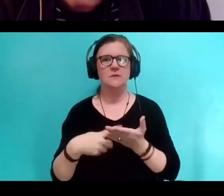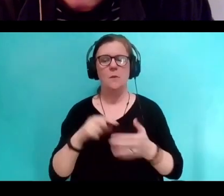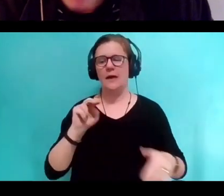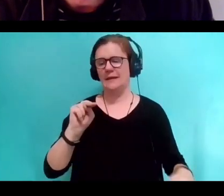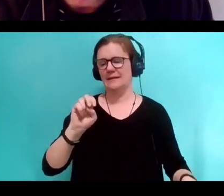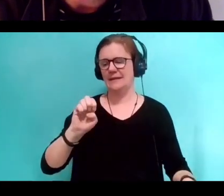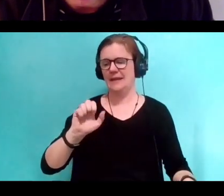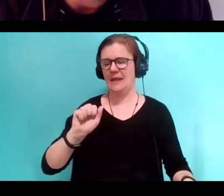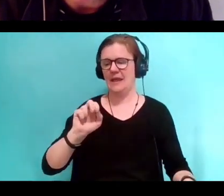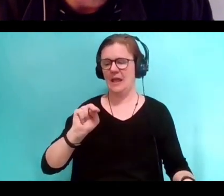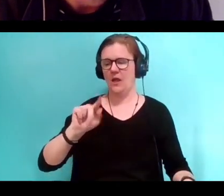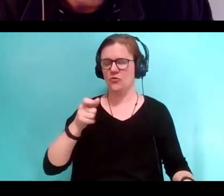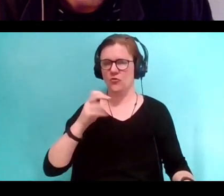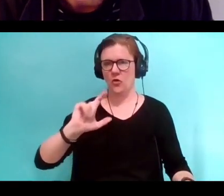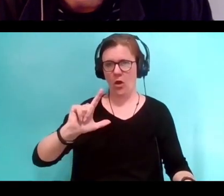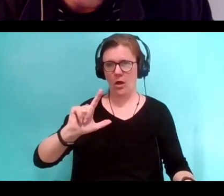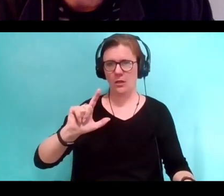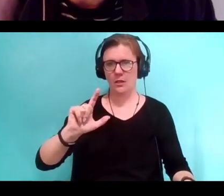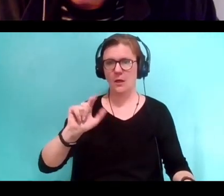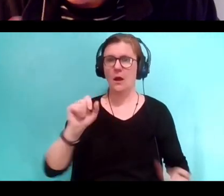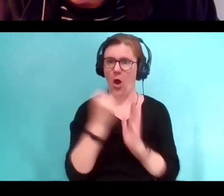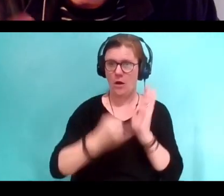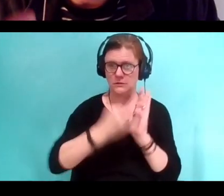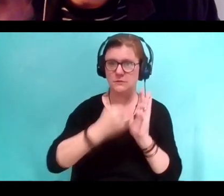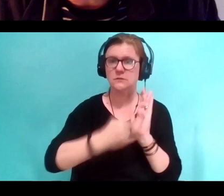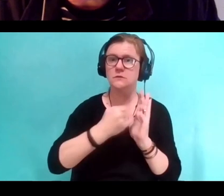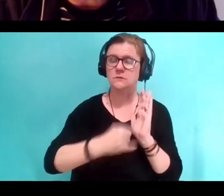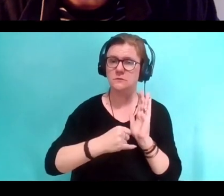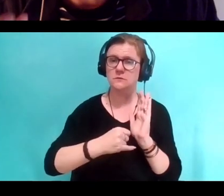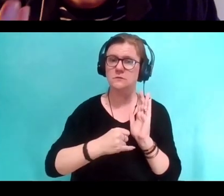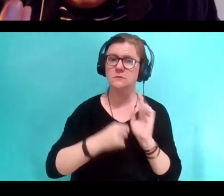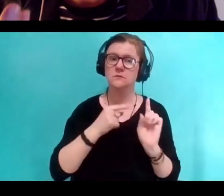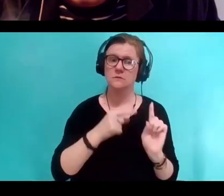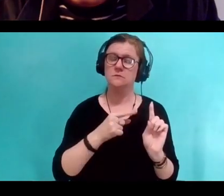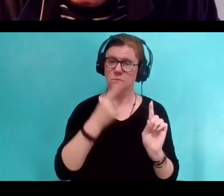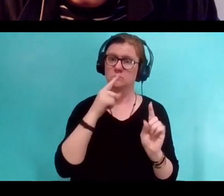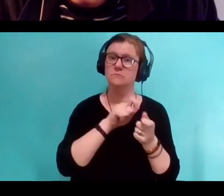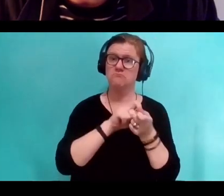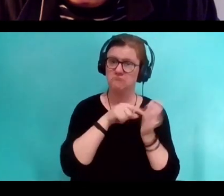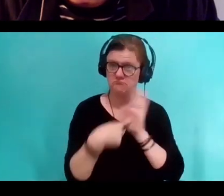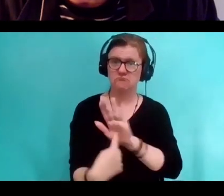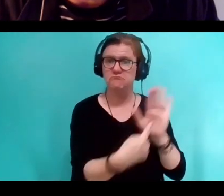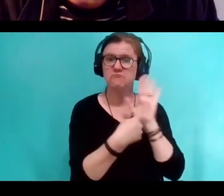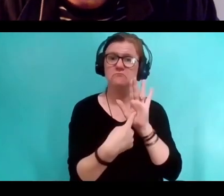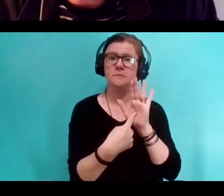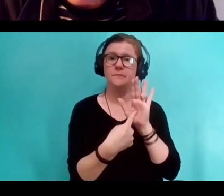It's not only homo sapiens do this, but there was an exhibition of the case of stones